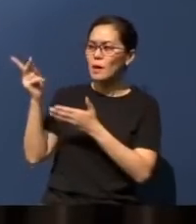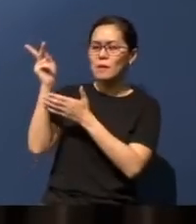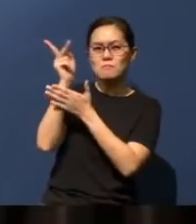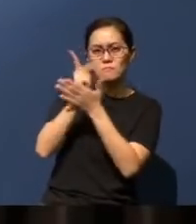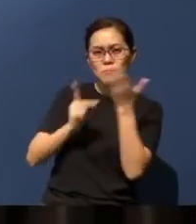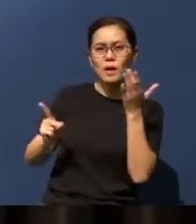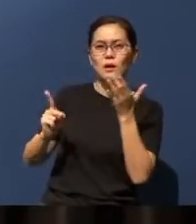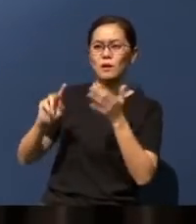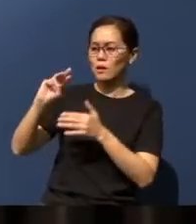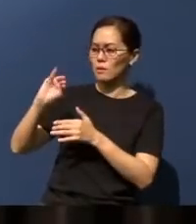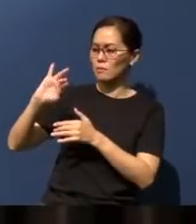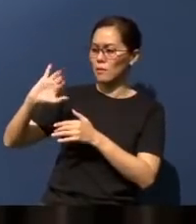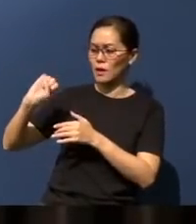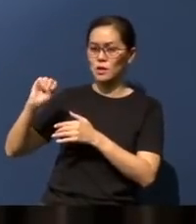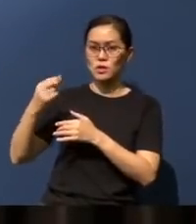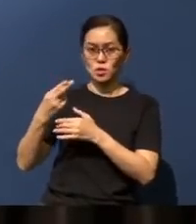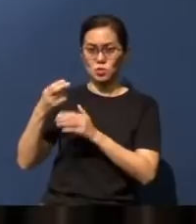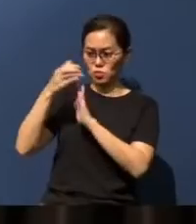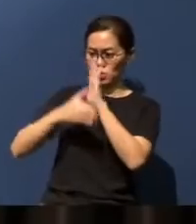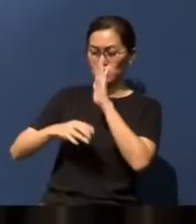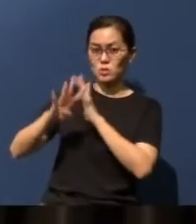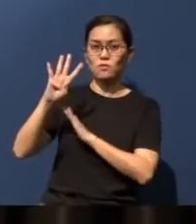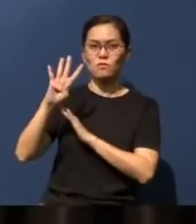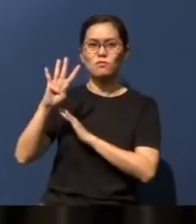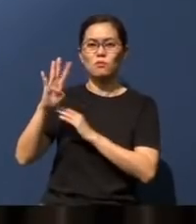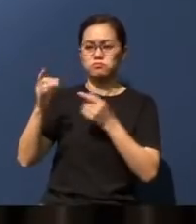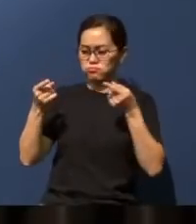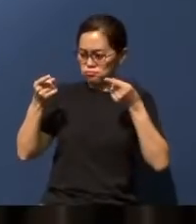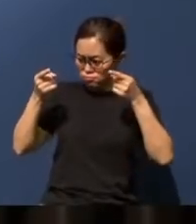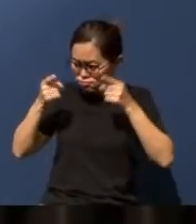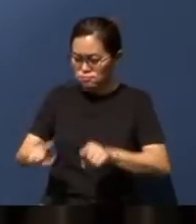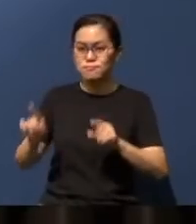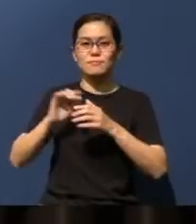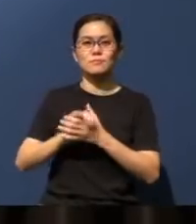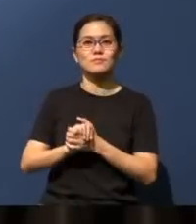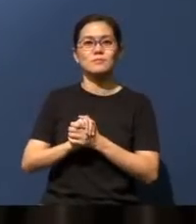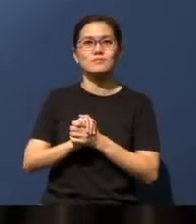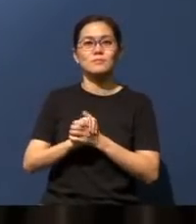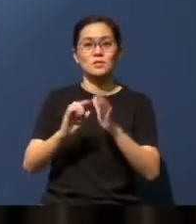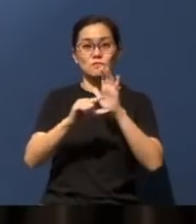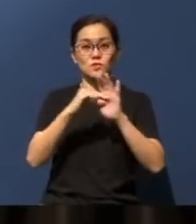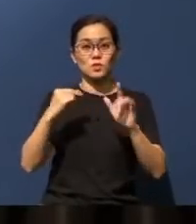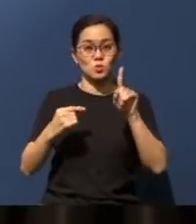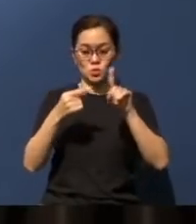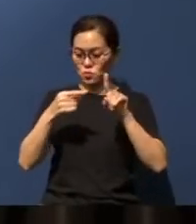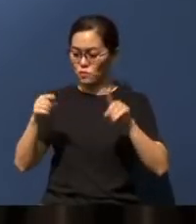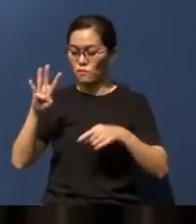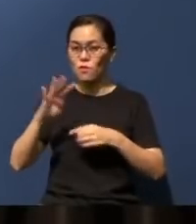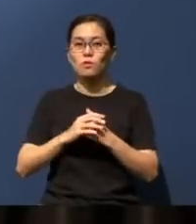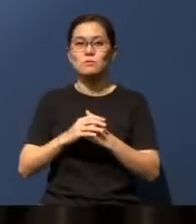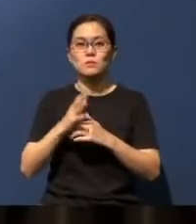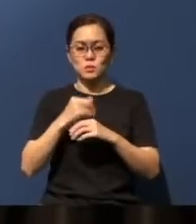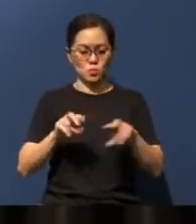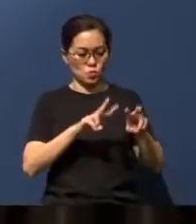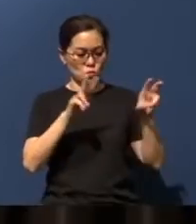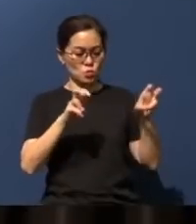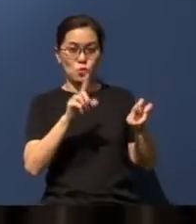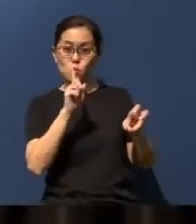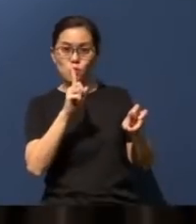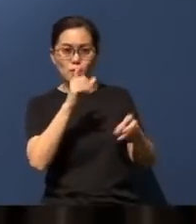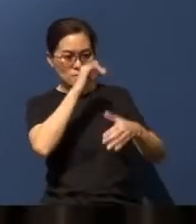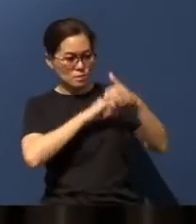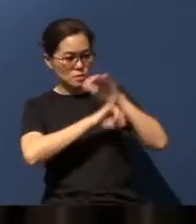chapter 4 verse 1 to 5 - part of which is also quoted verbatim in Isaiah chapter 2, verse 2-4.